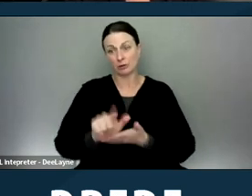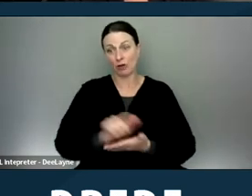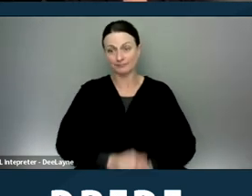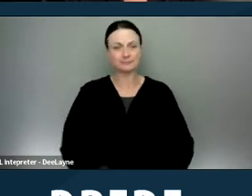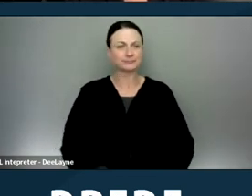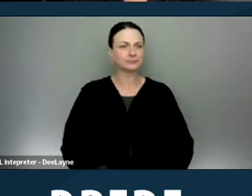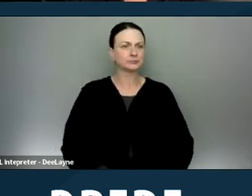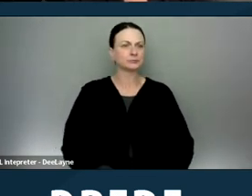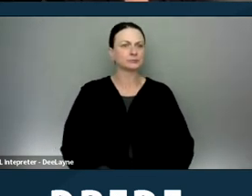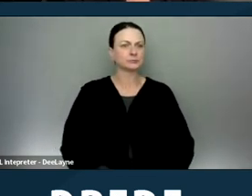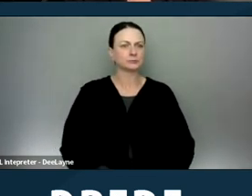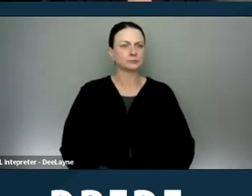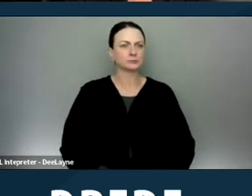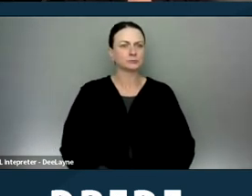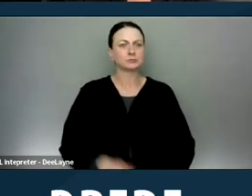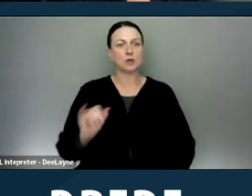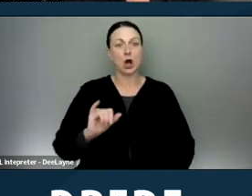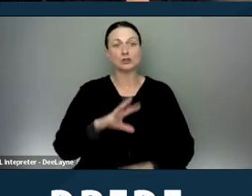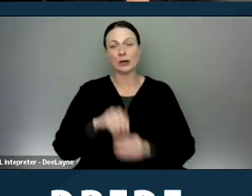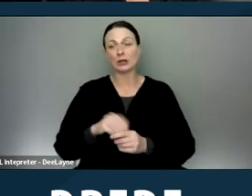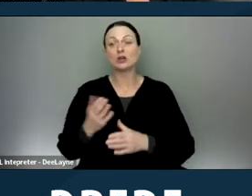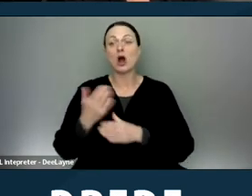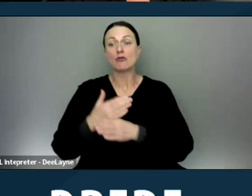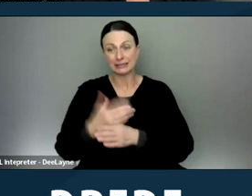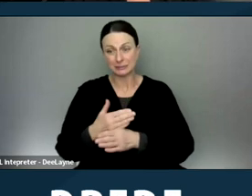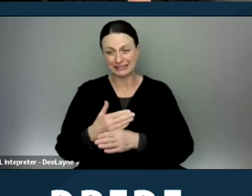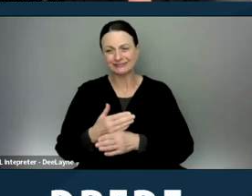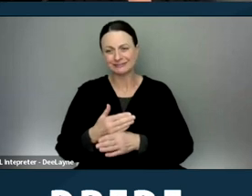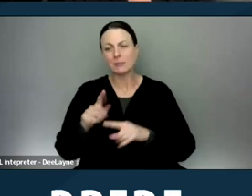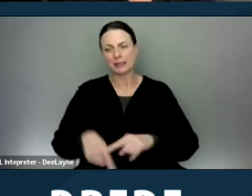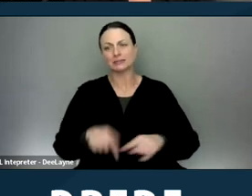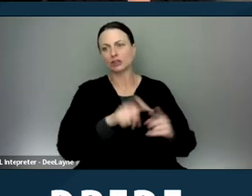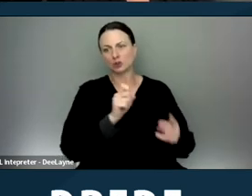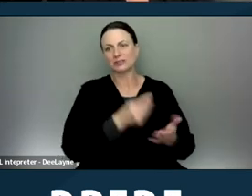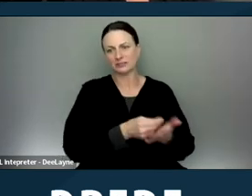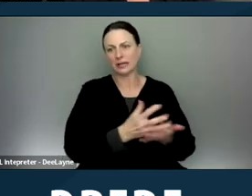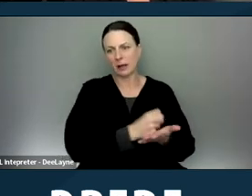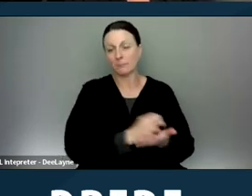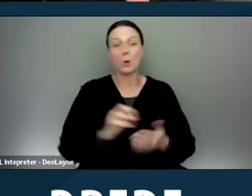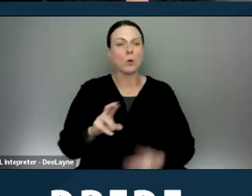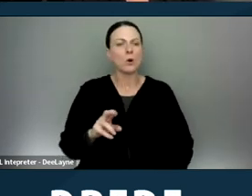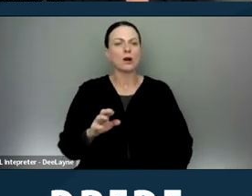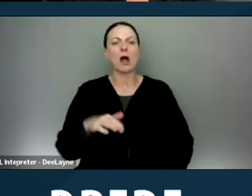It also, it includes harassment based on source of income or any otherwise,